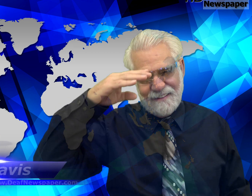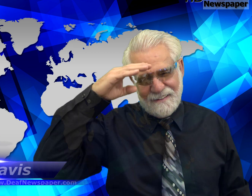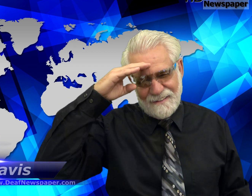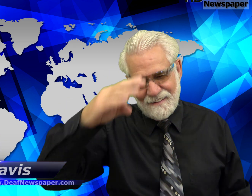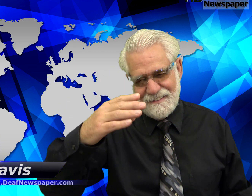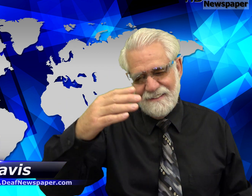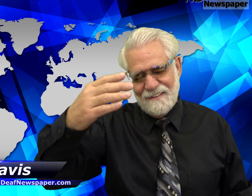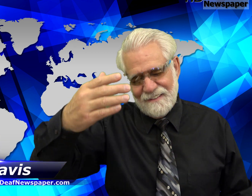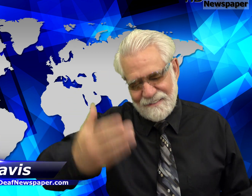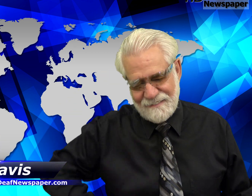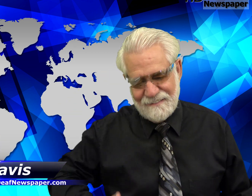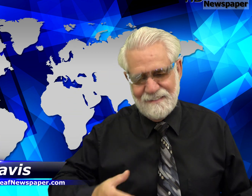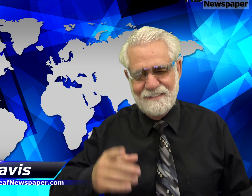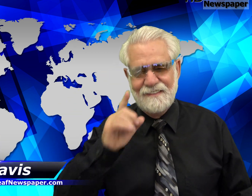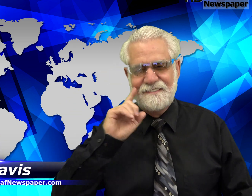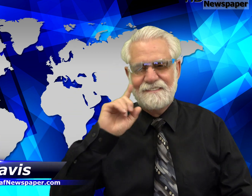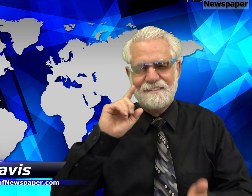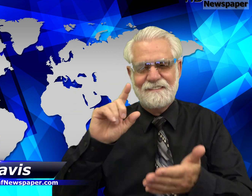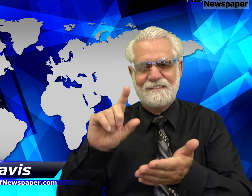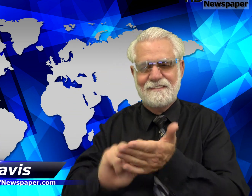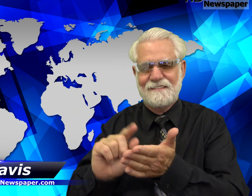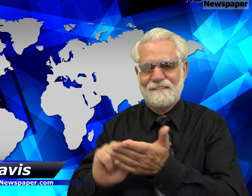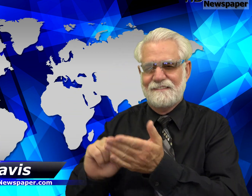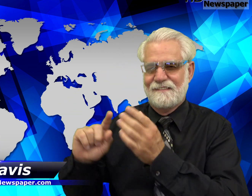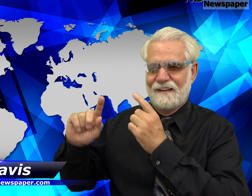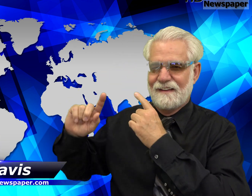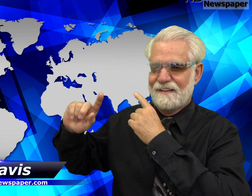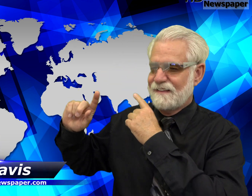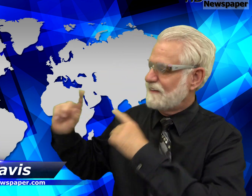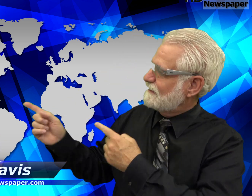Hello, Welcome to the Deaf Newspaper